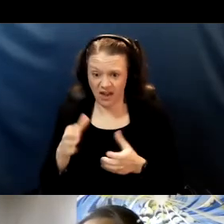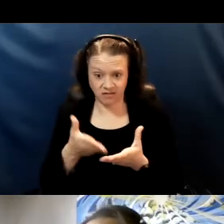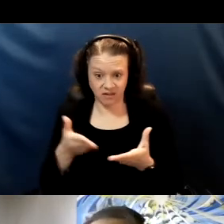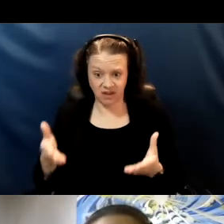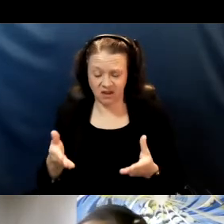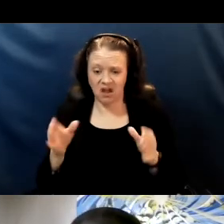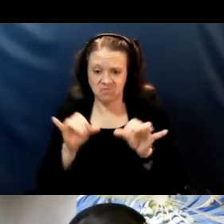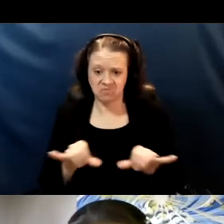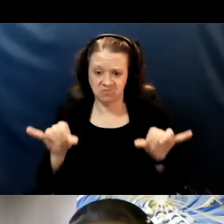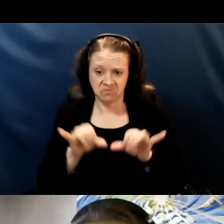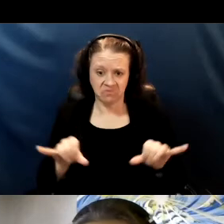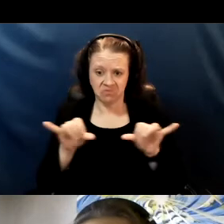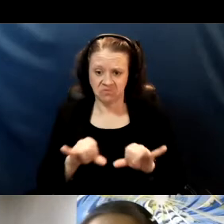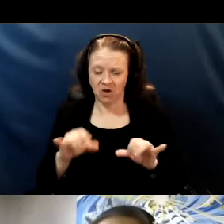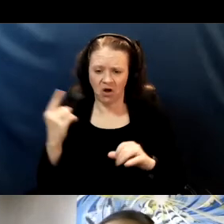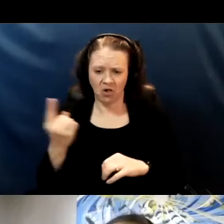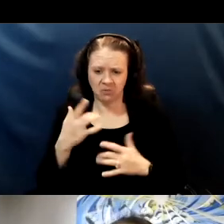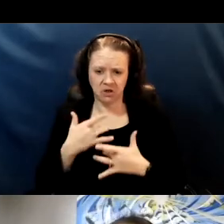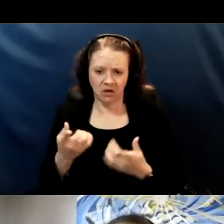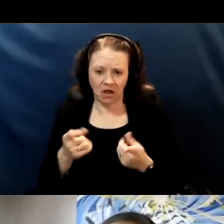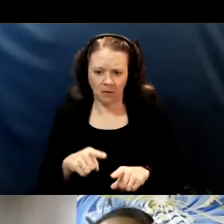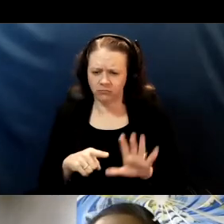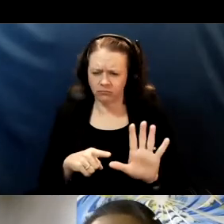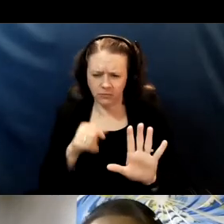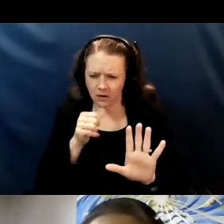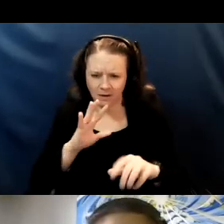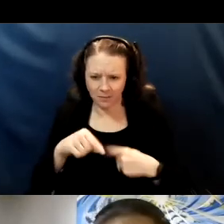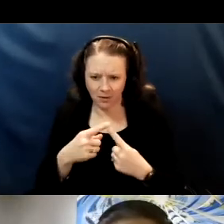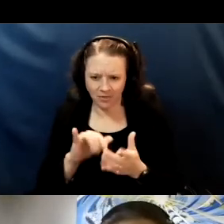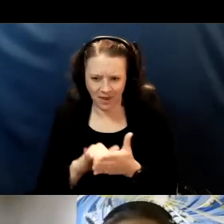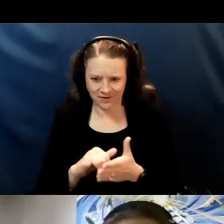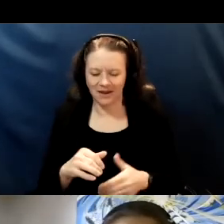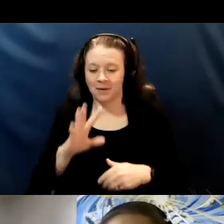this is not what I'm talking about, I am talking about new symptoms.